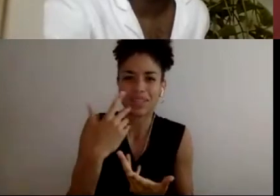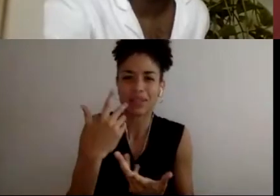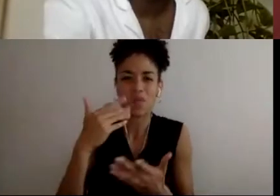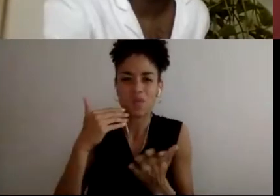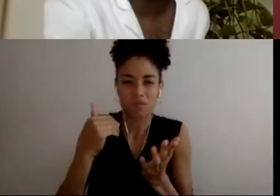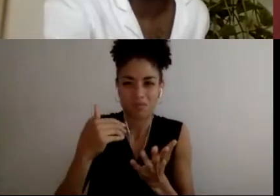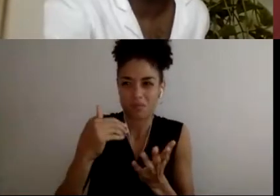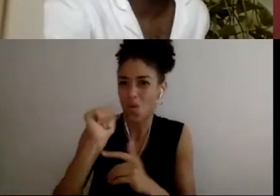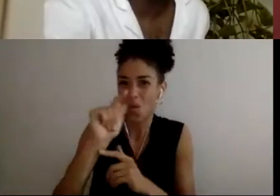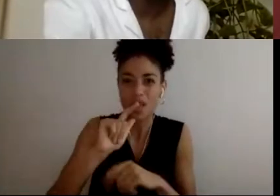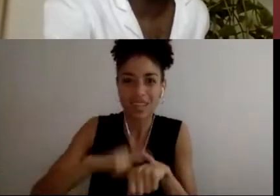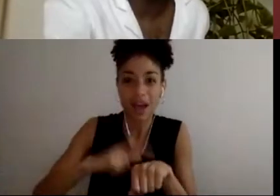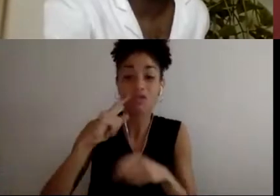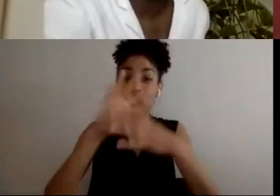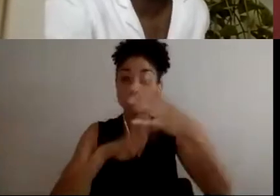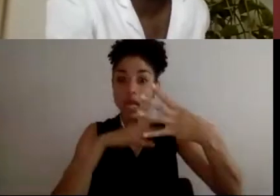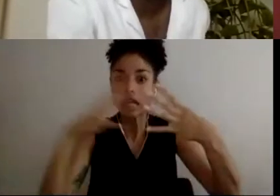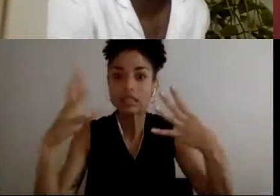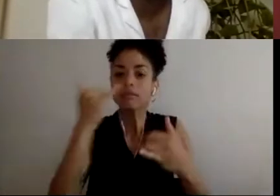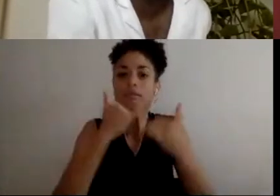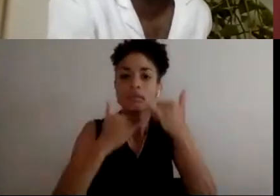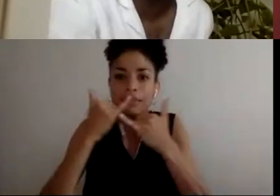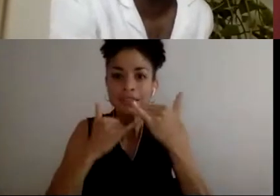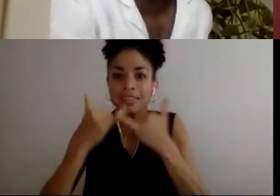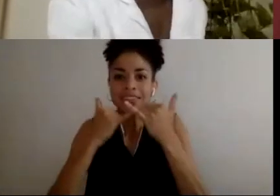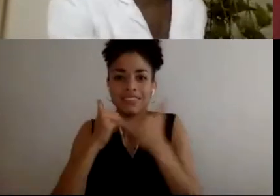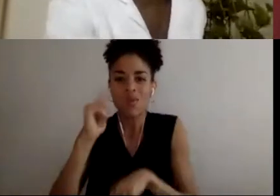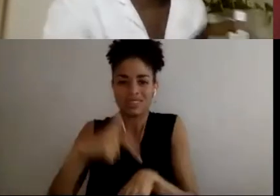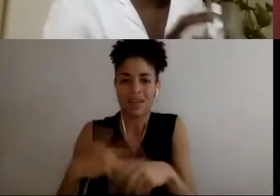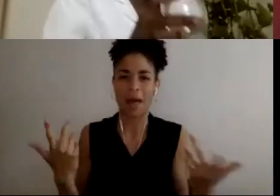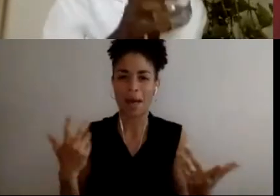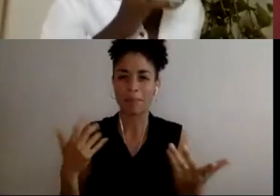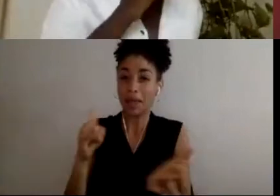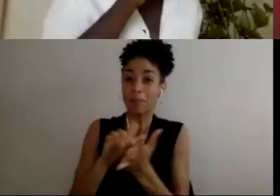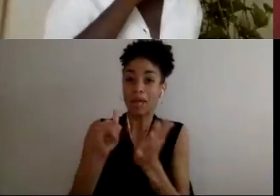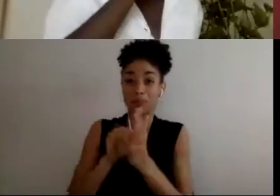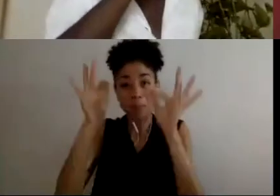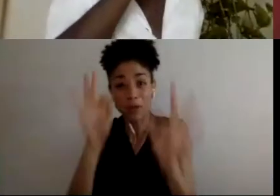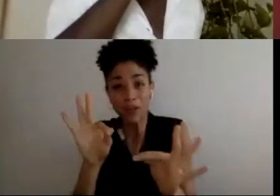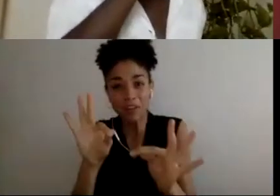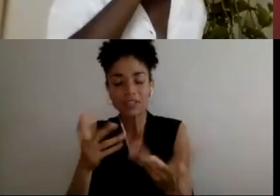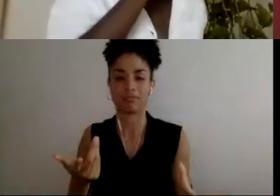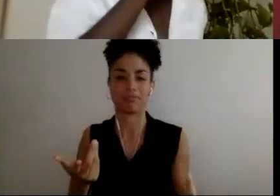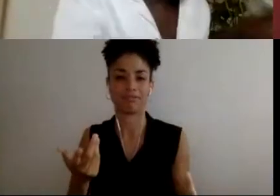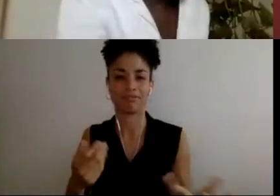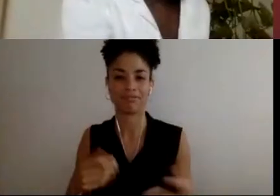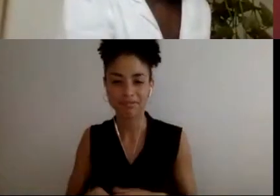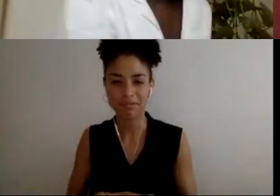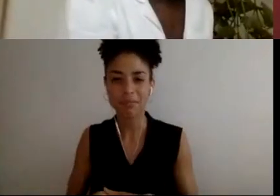and you're doing office work and admin work. So, you know, that was a big